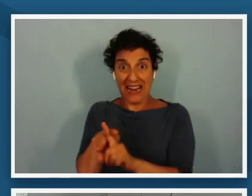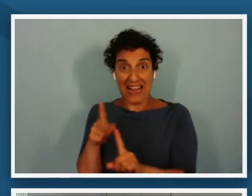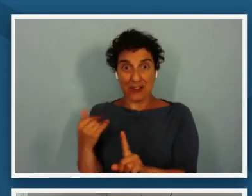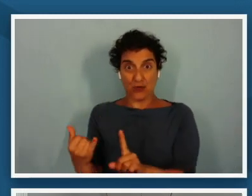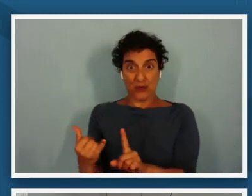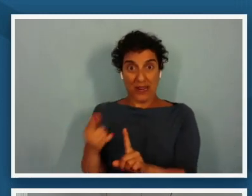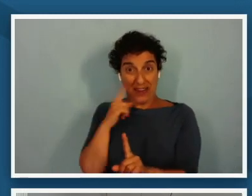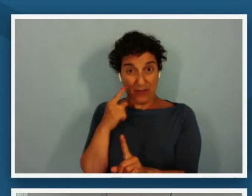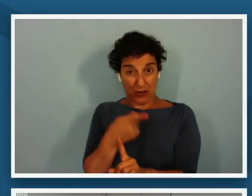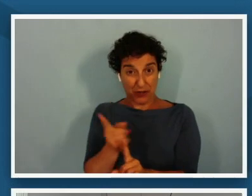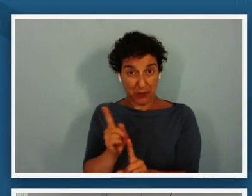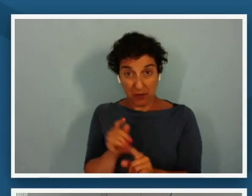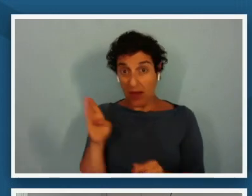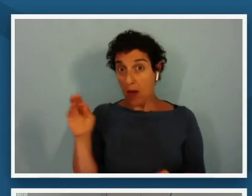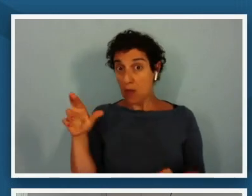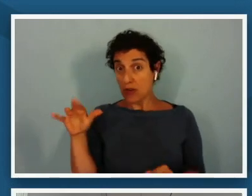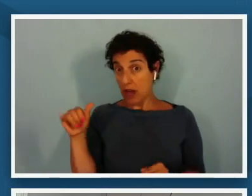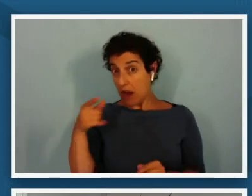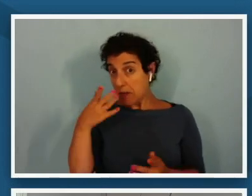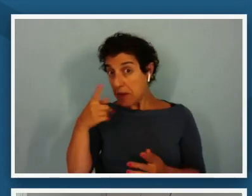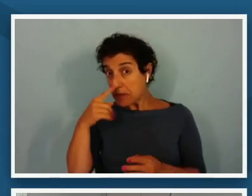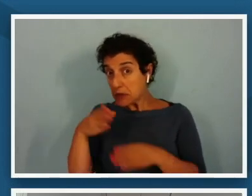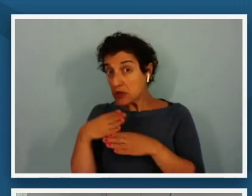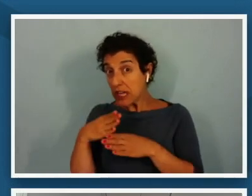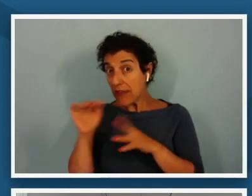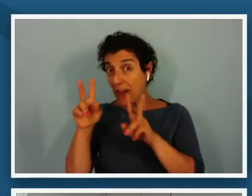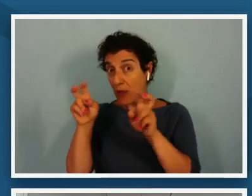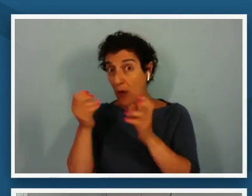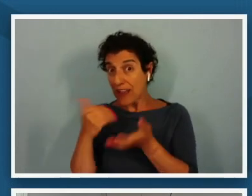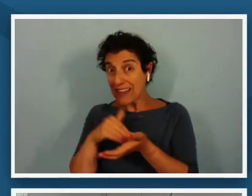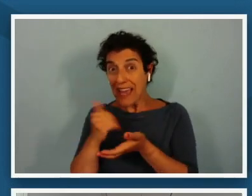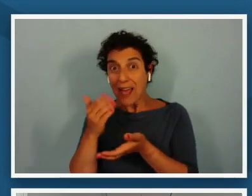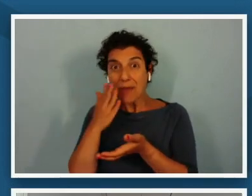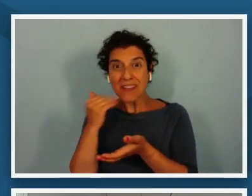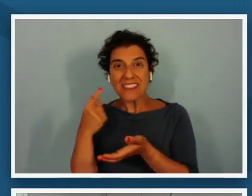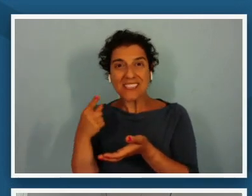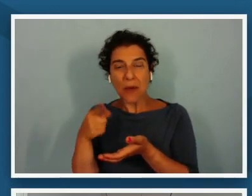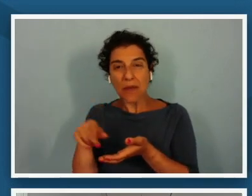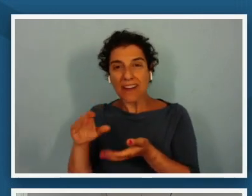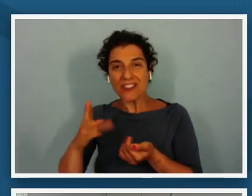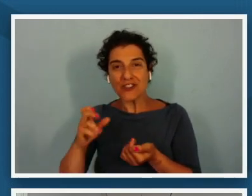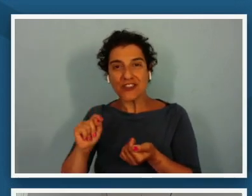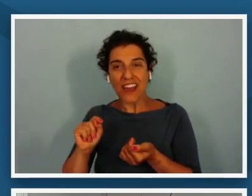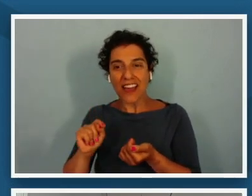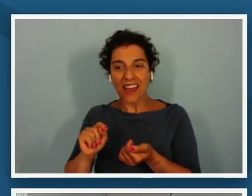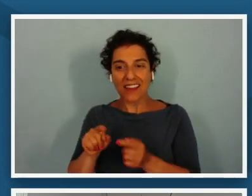share that quote again because it's being asked for in the chat